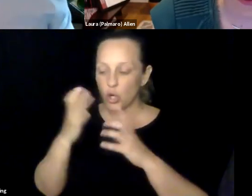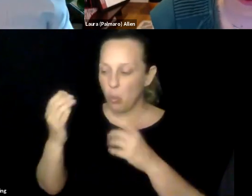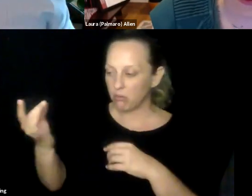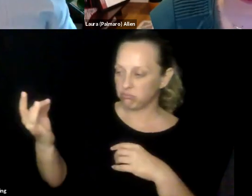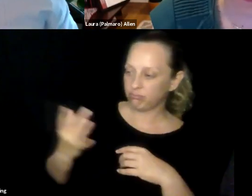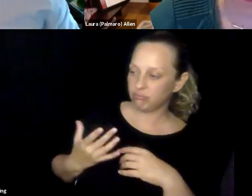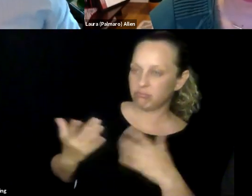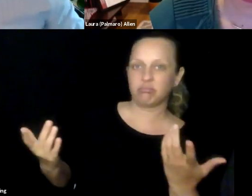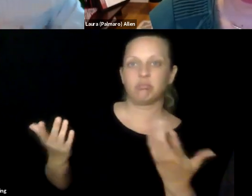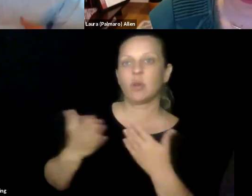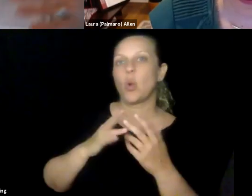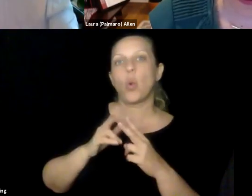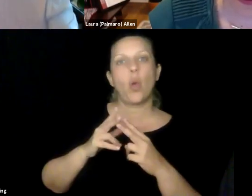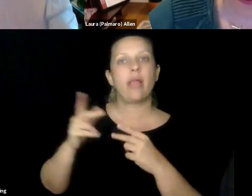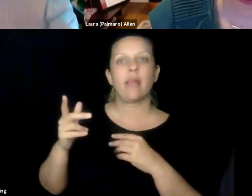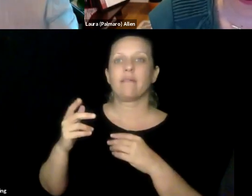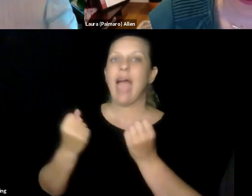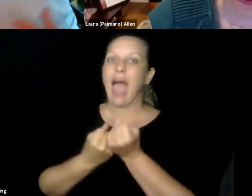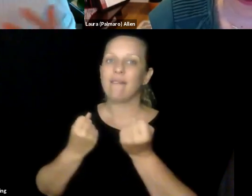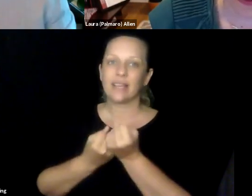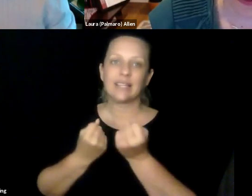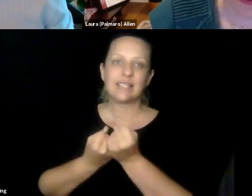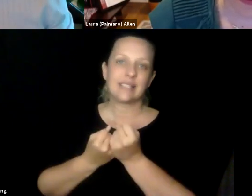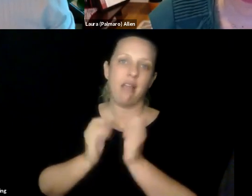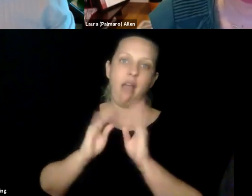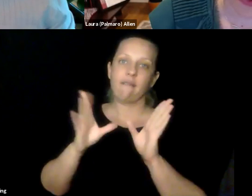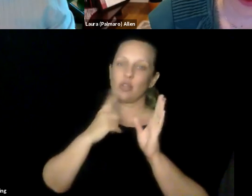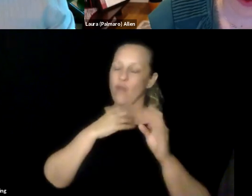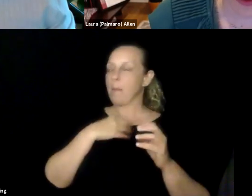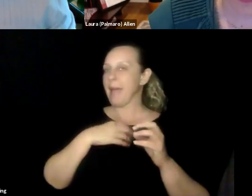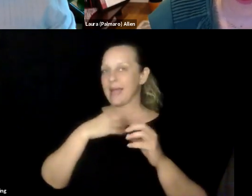talk about Teach Access, and the link is in the chat.